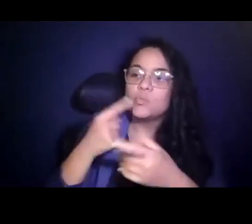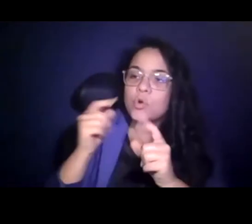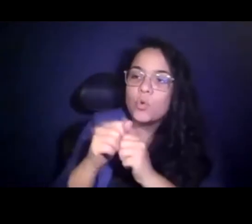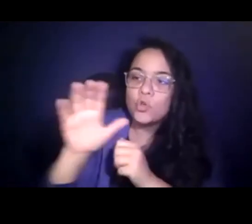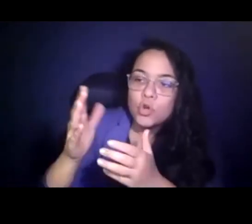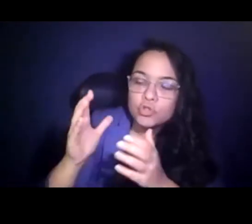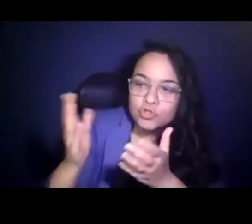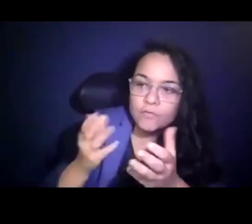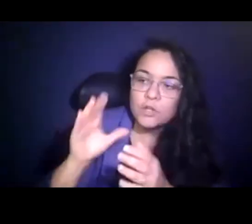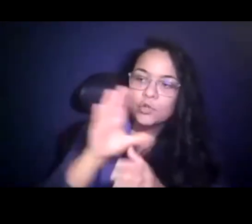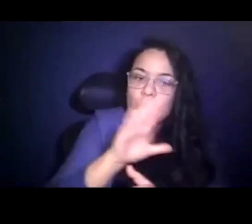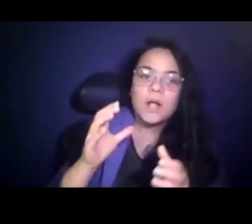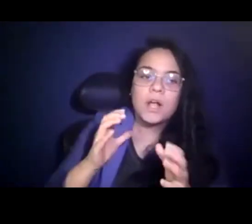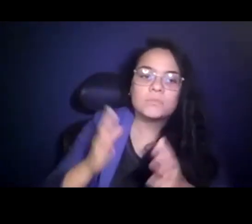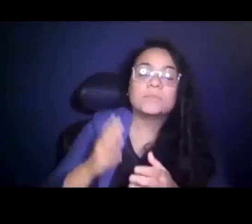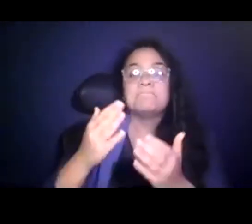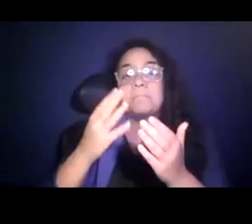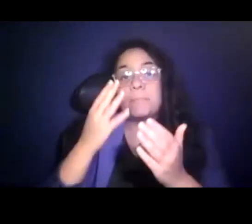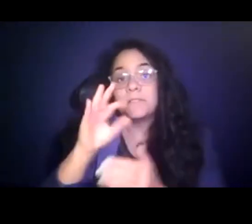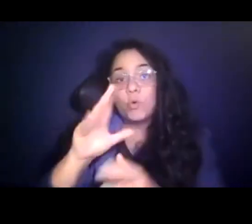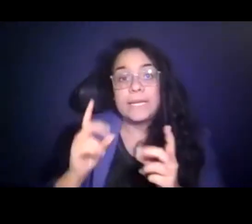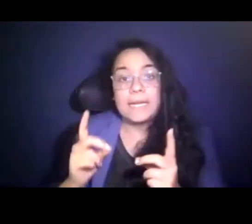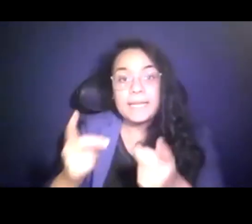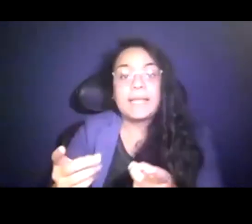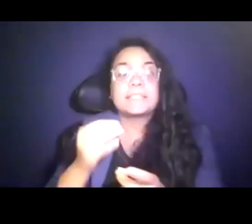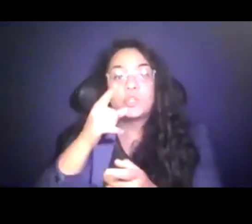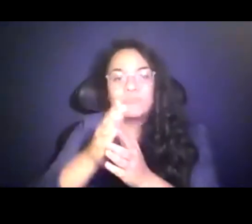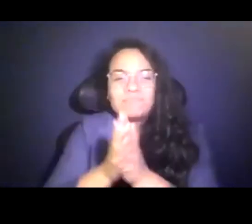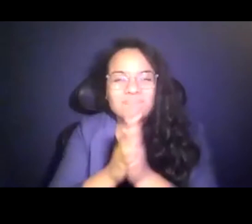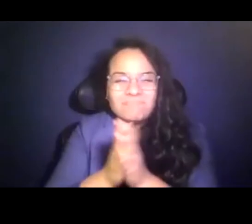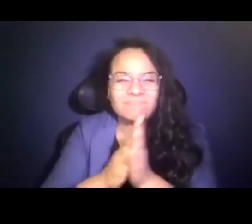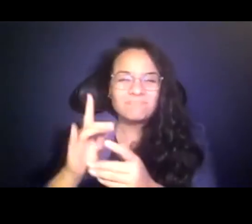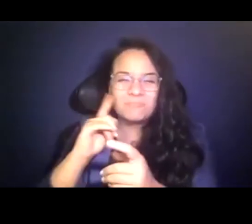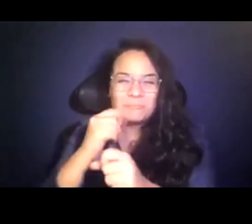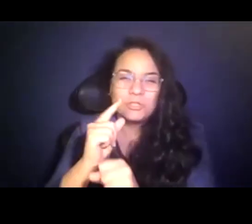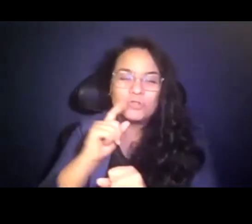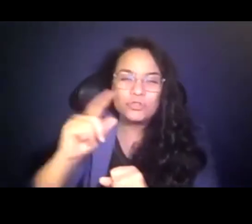15:26:36 customers. 15:26:45 Thanks to your dedication and determination to keep transit operating during the last